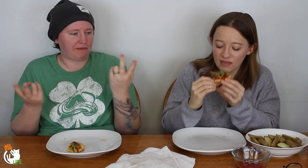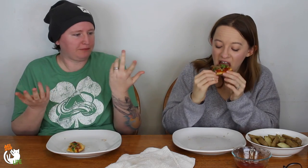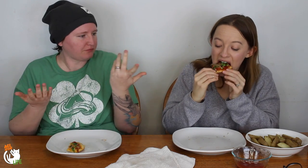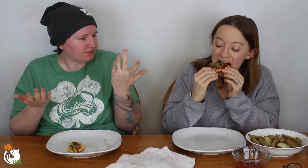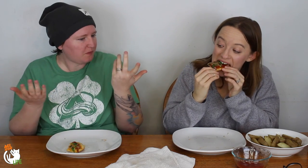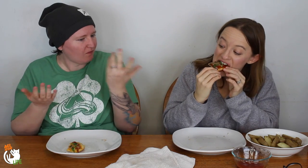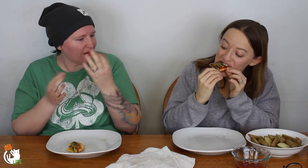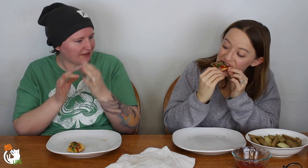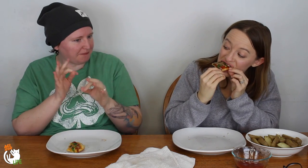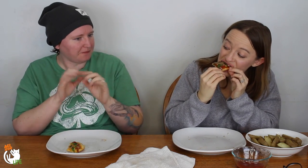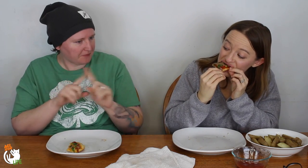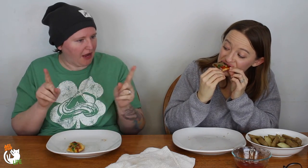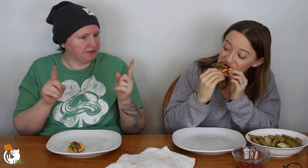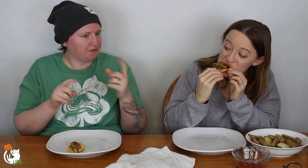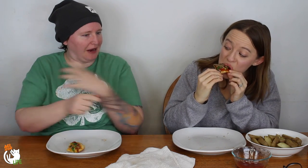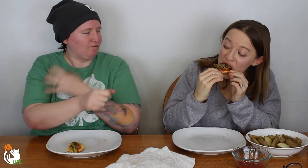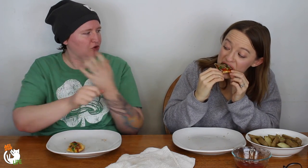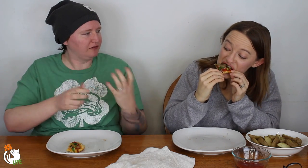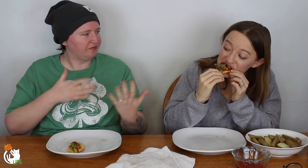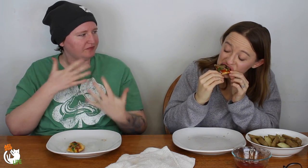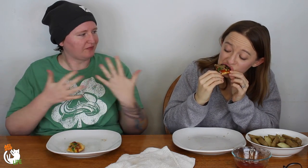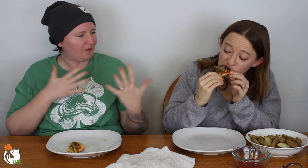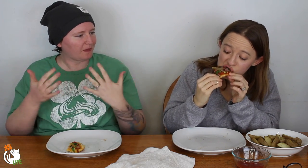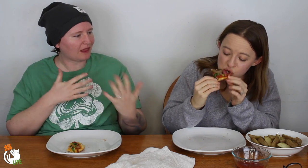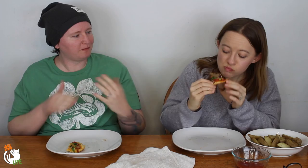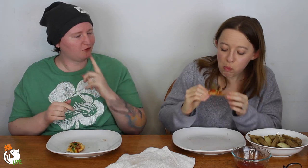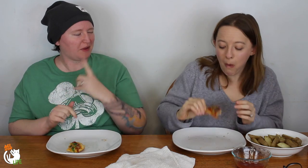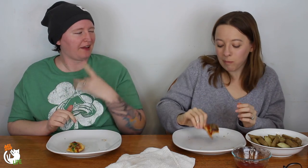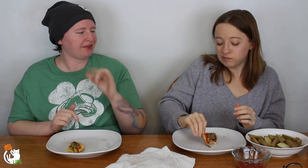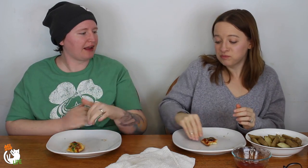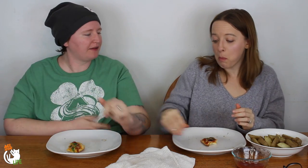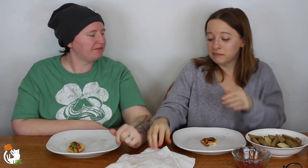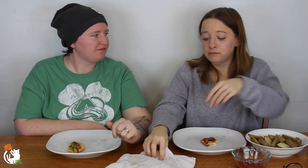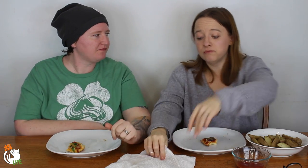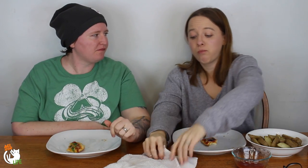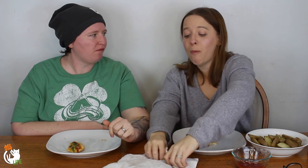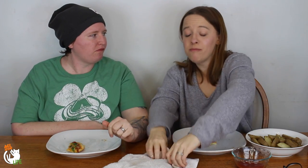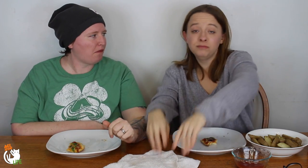It was just very simple but powerful at the same time. I really liked that.